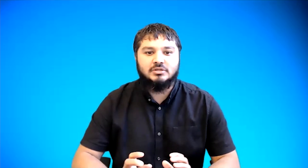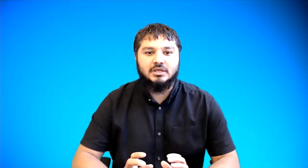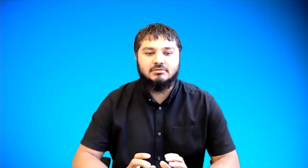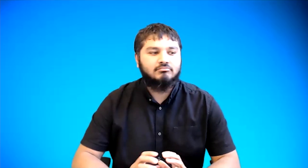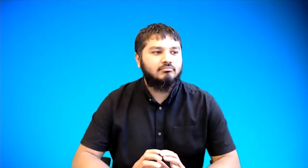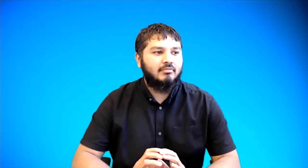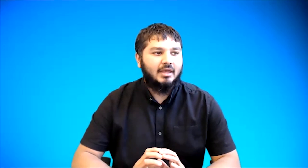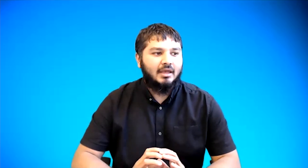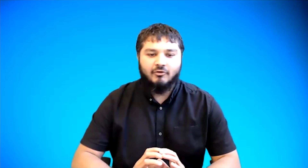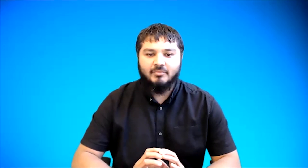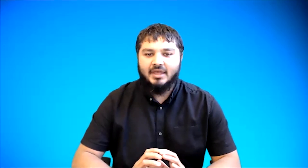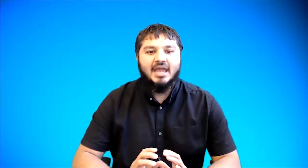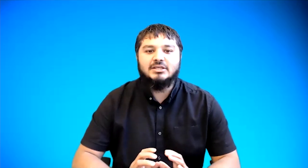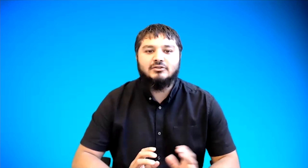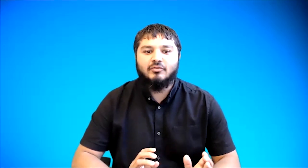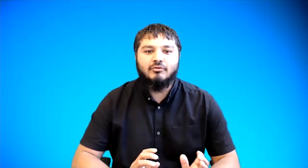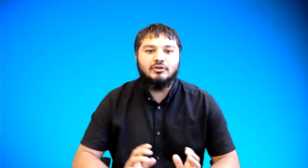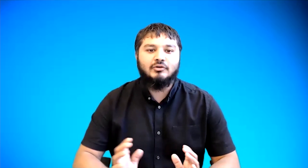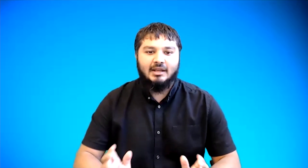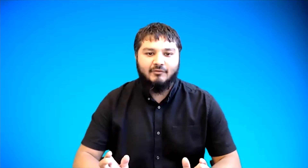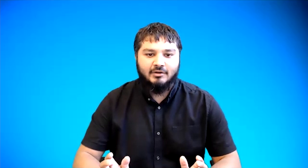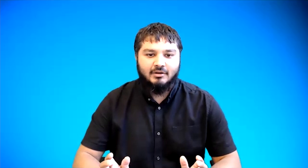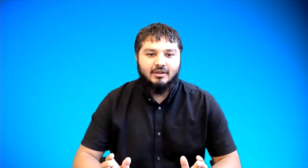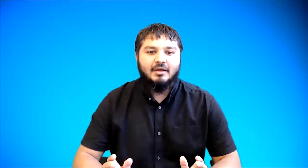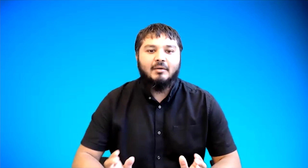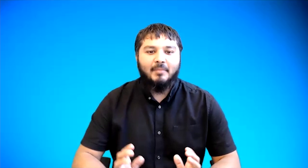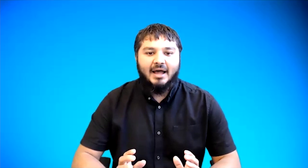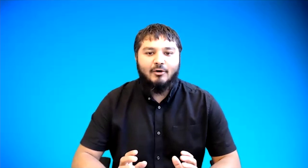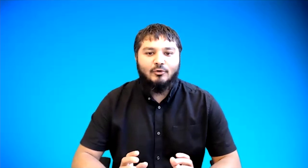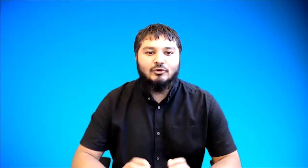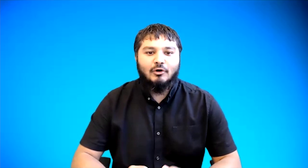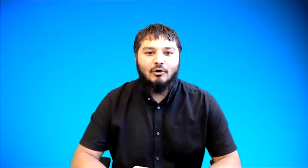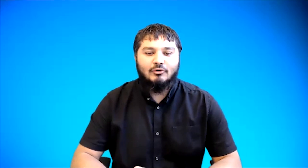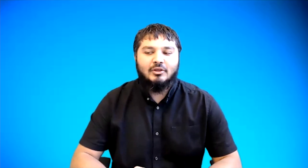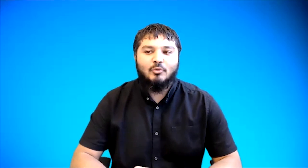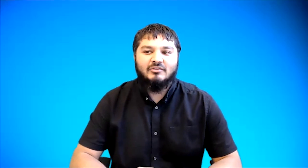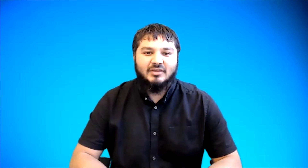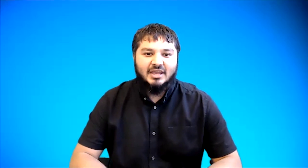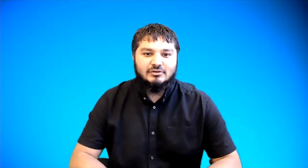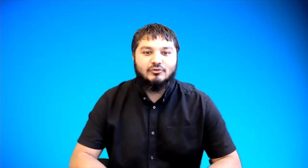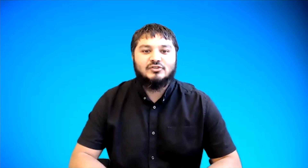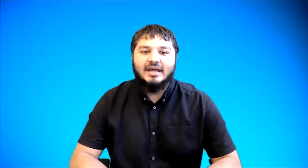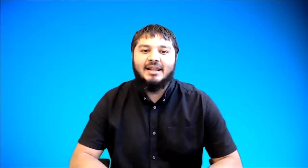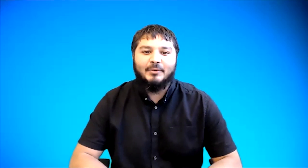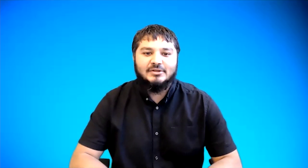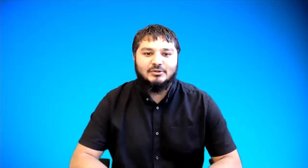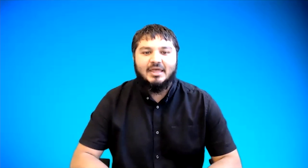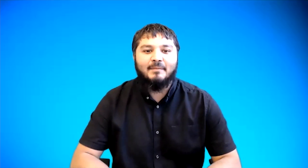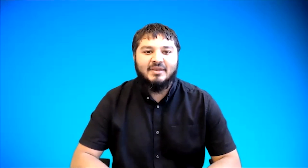teach from the ages of 3 to 11 but i also hold the qualification for sign language that gives